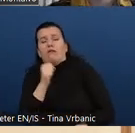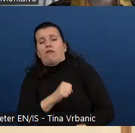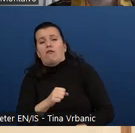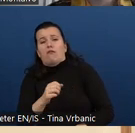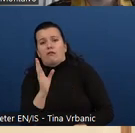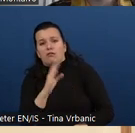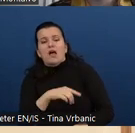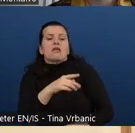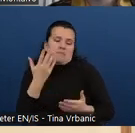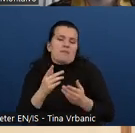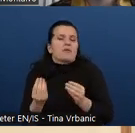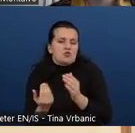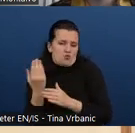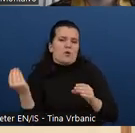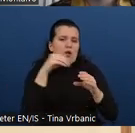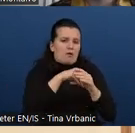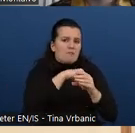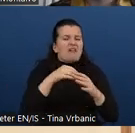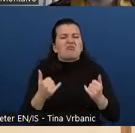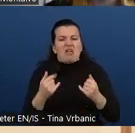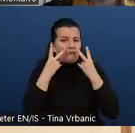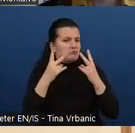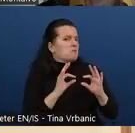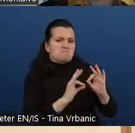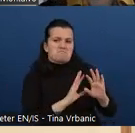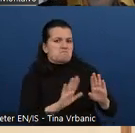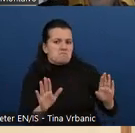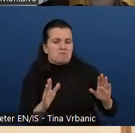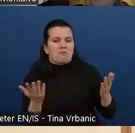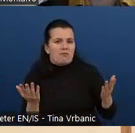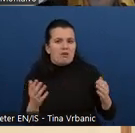Basically, yeah, if there is something that falls out of date, we will try to update.